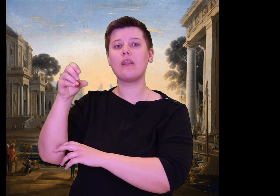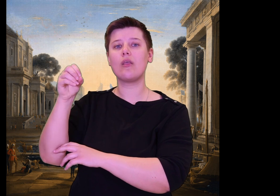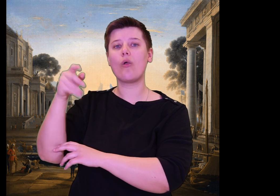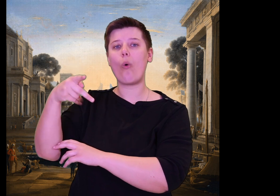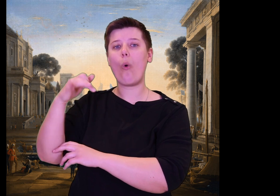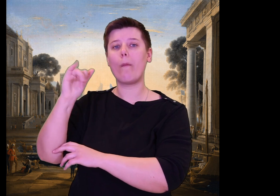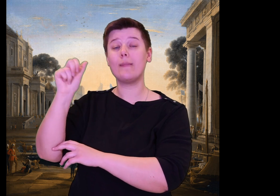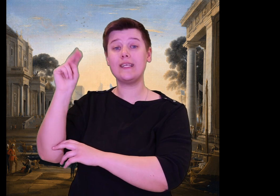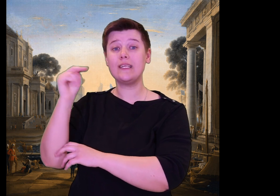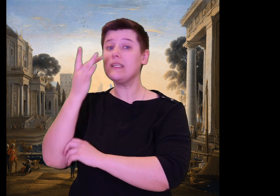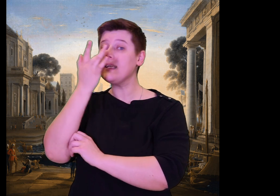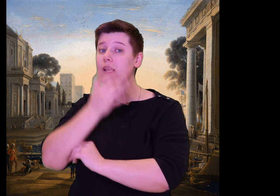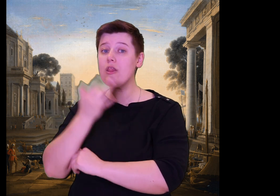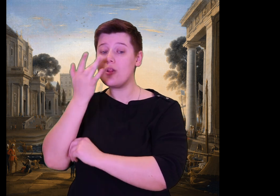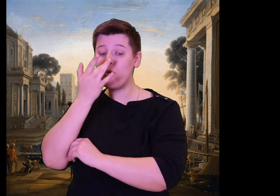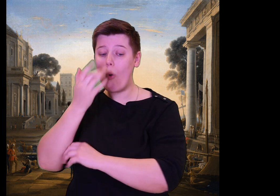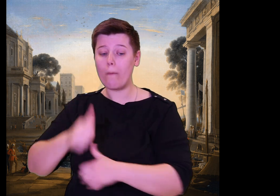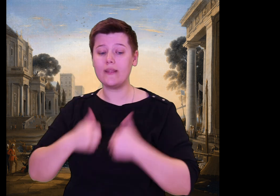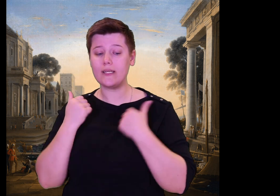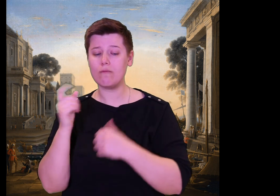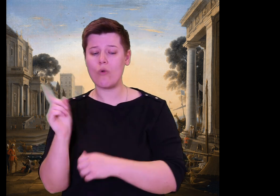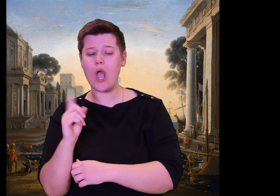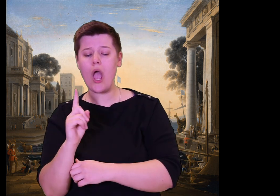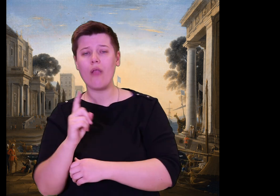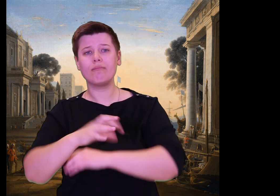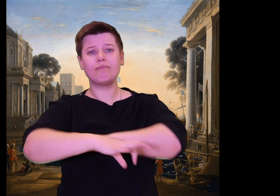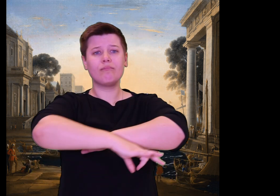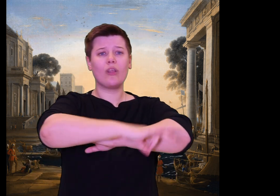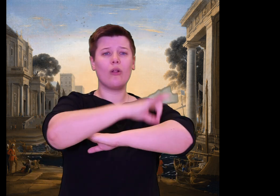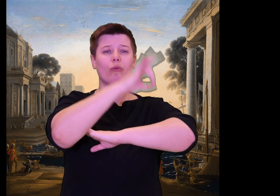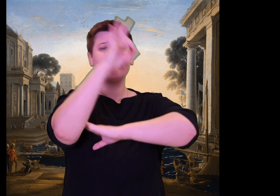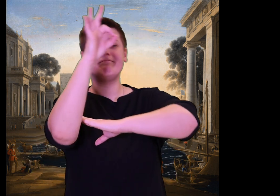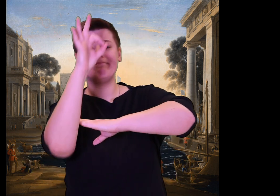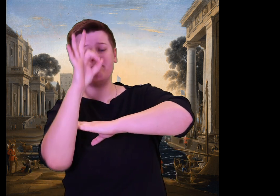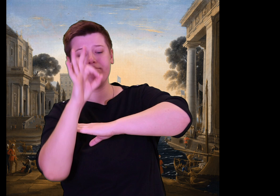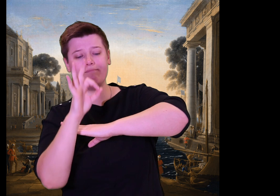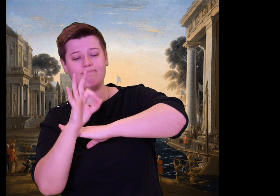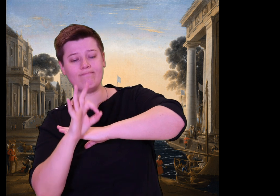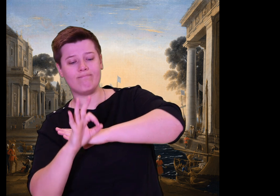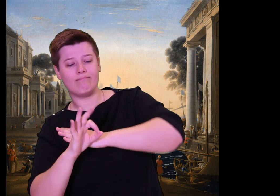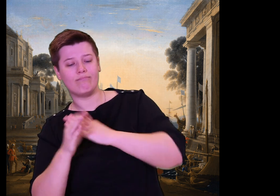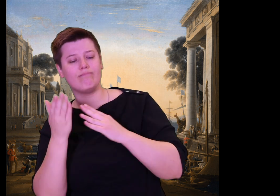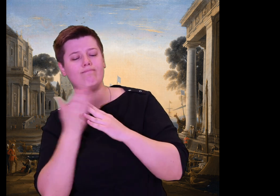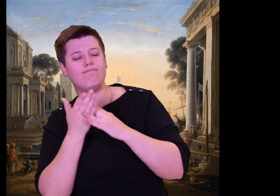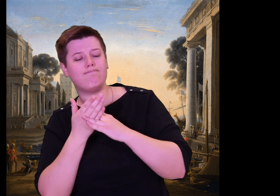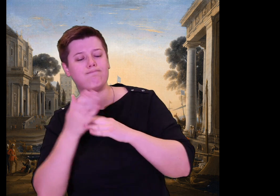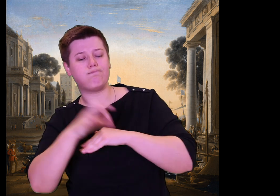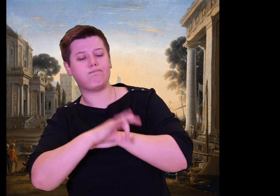For too long he has suffered with no friends, sea all around him, sea on every side,